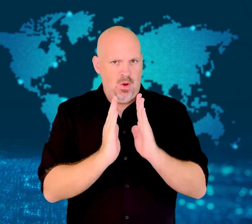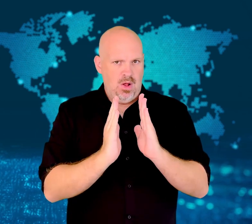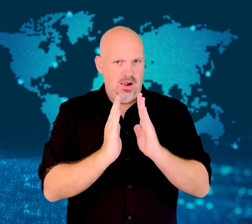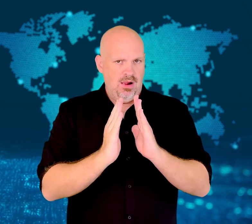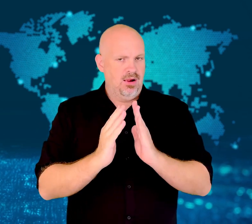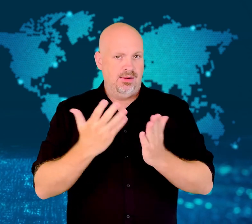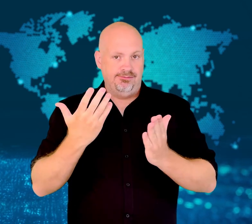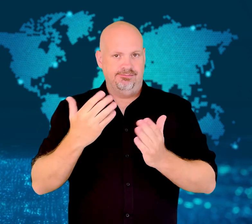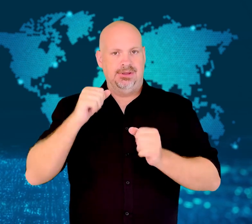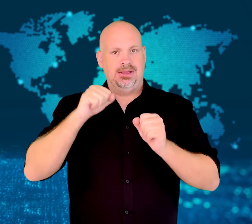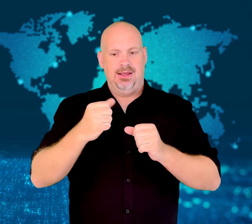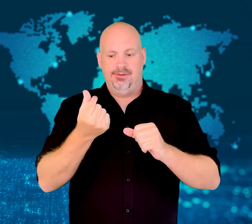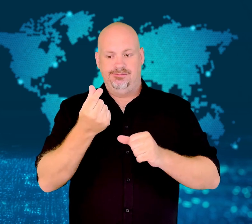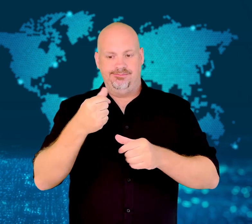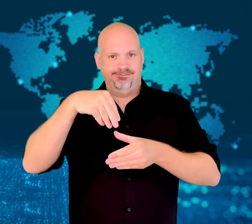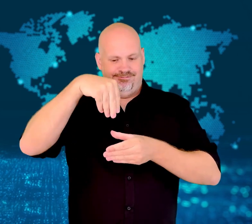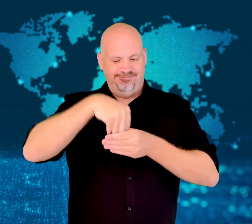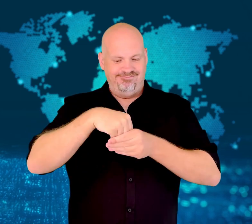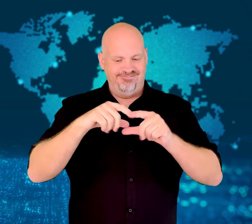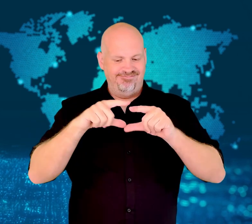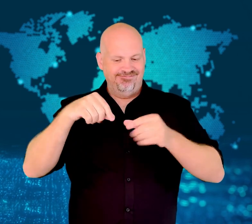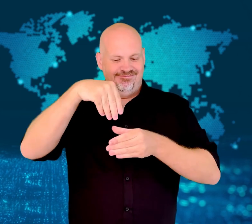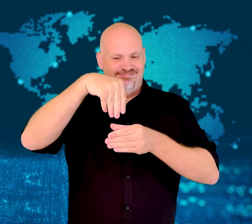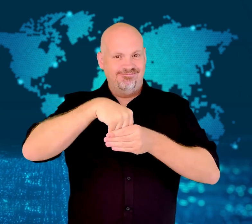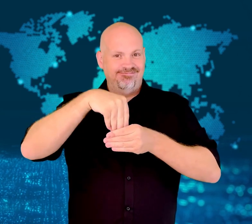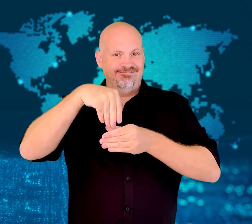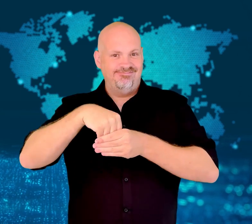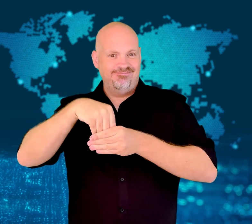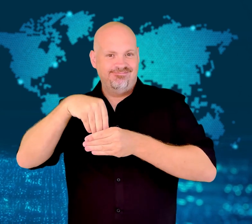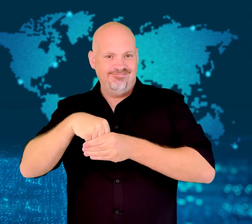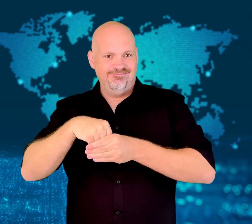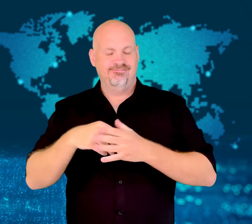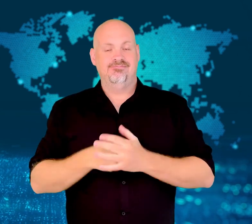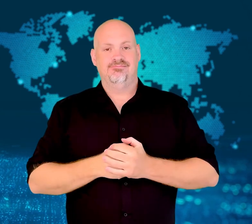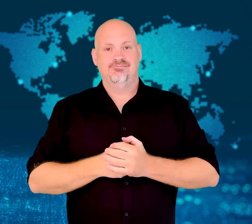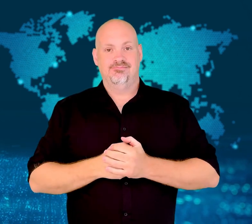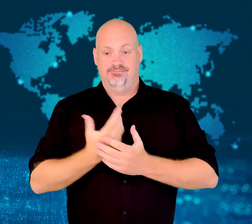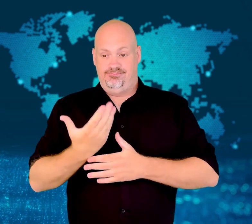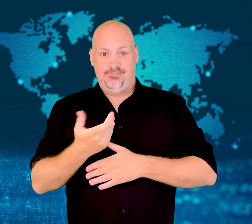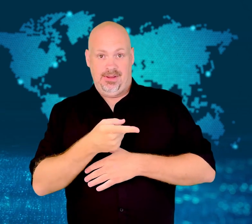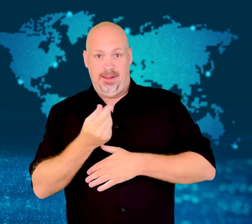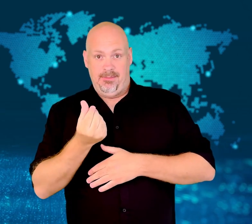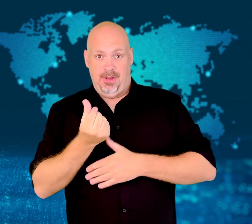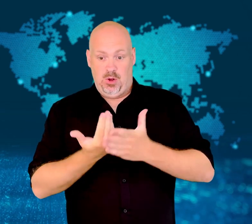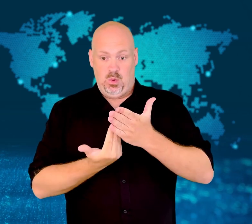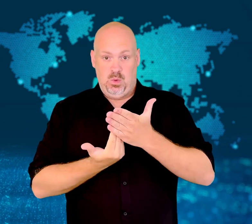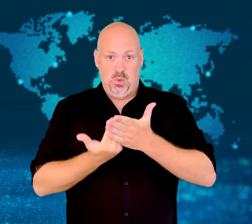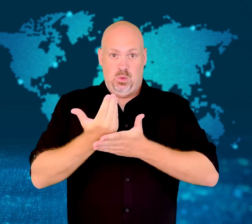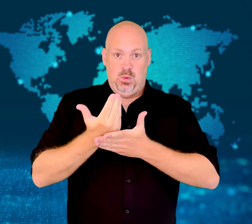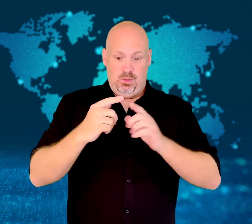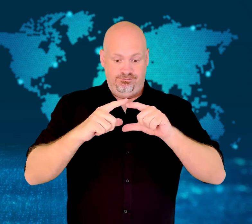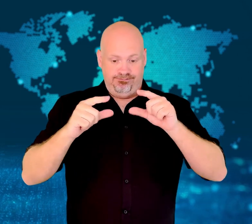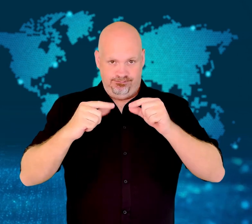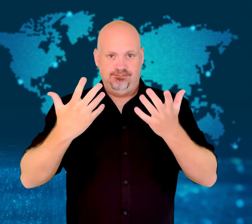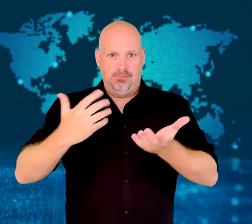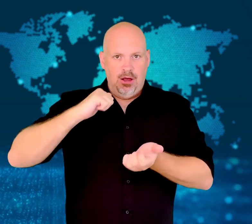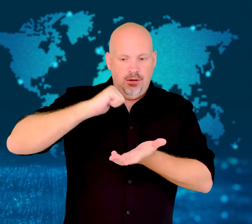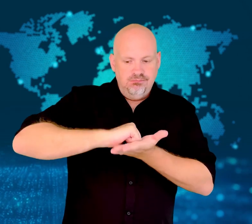though smaller so that they will fit into a regular wallet.